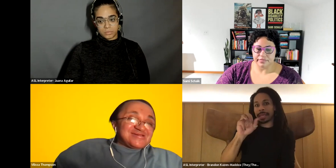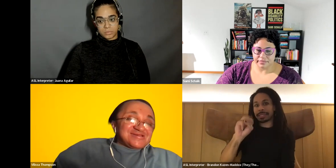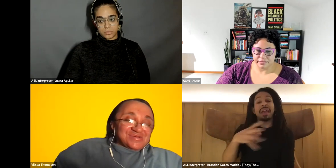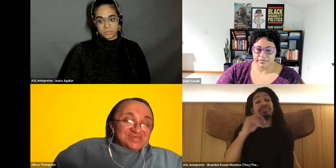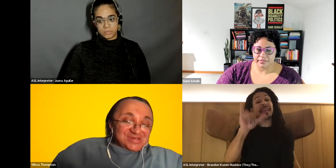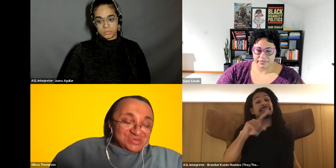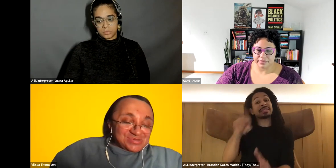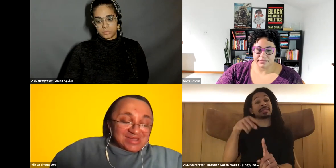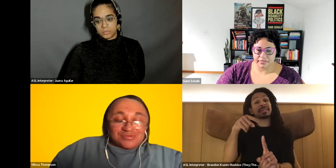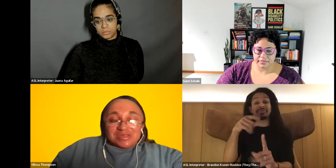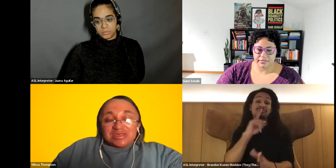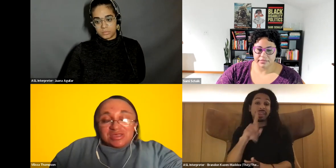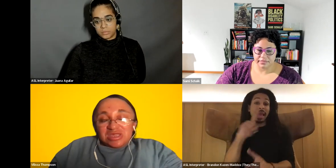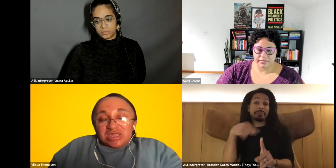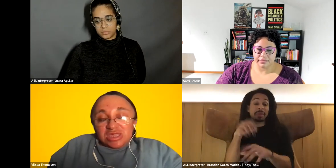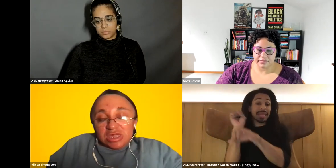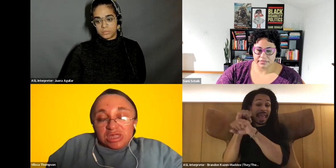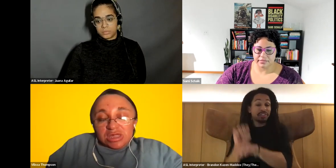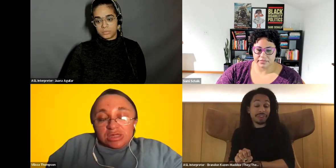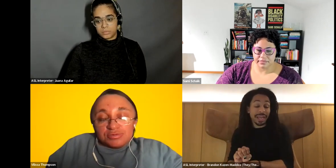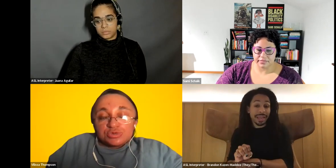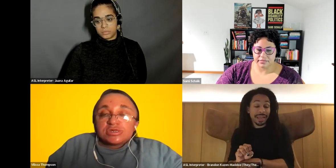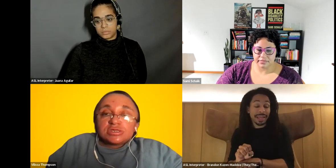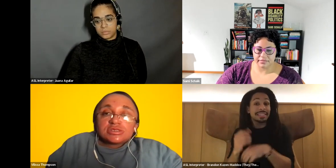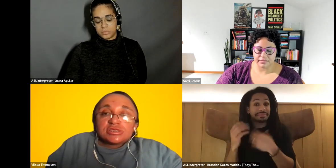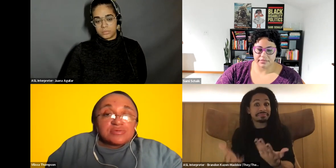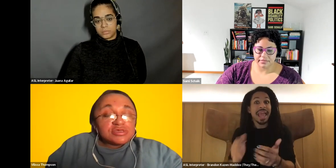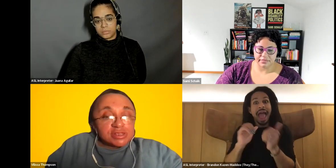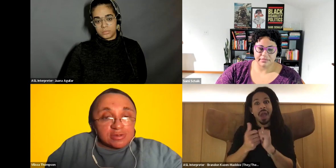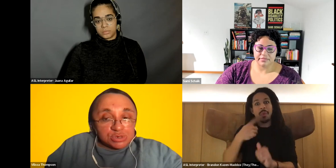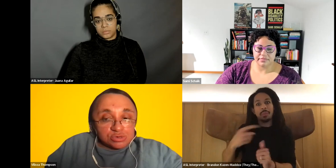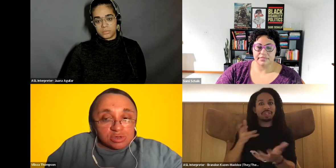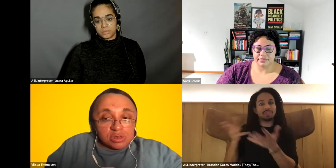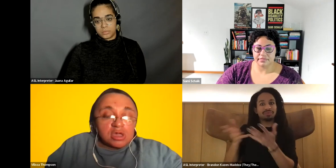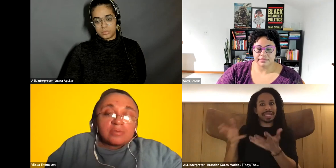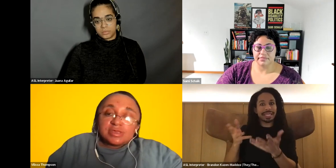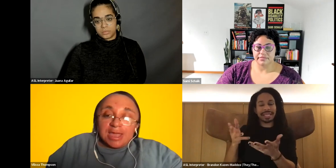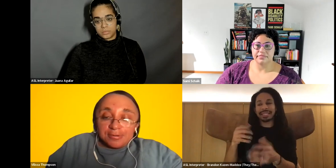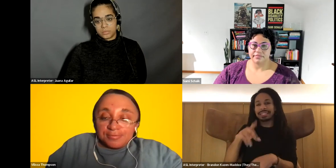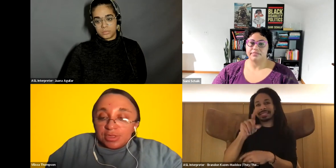Vilissa Thompson: You know, in this country how we treated disabled and slave children up to now.